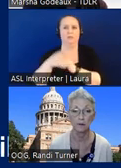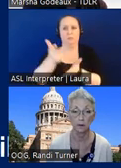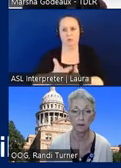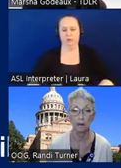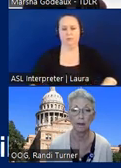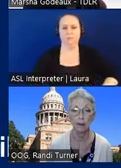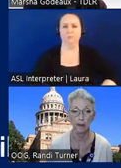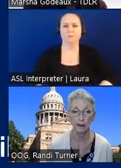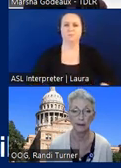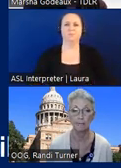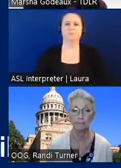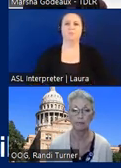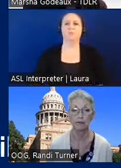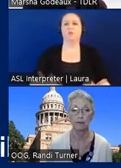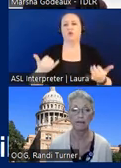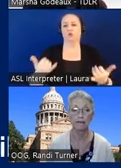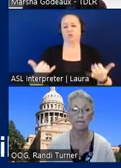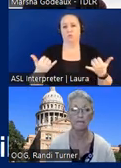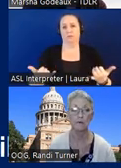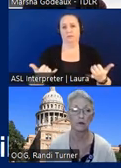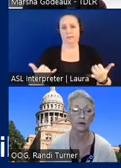currently it is in our statute and rule that